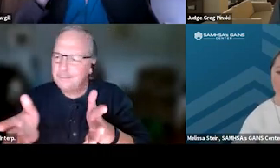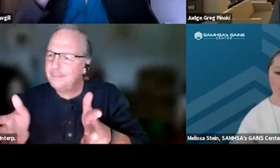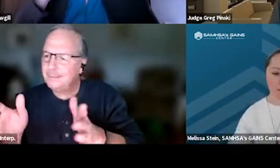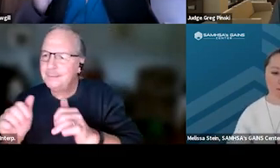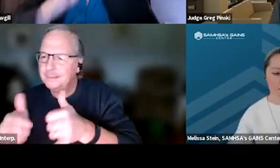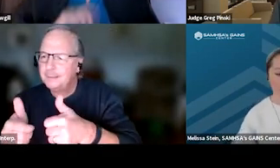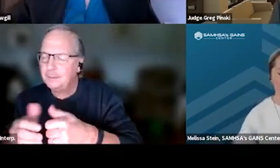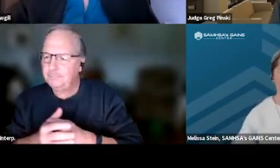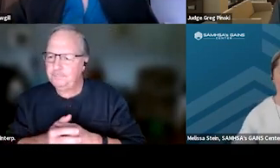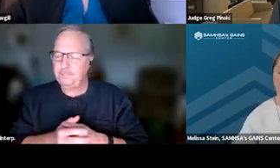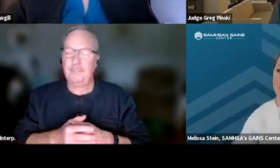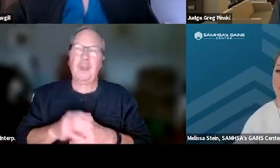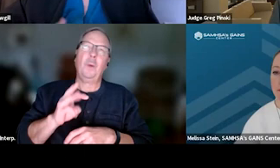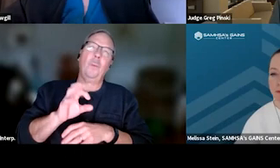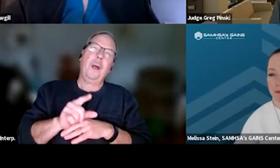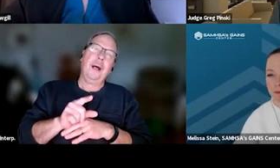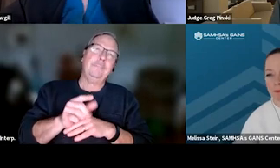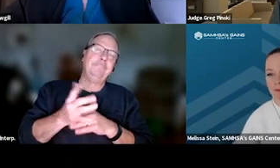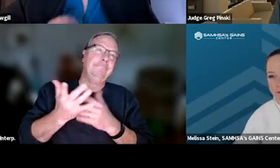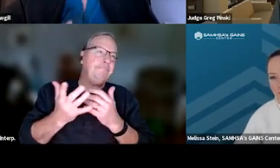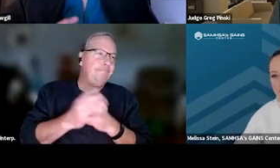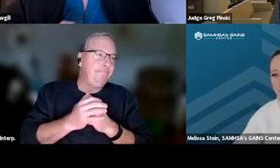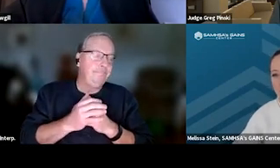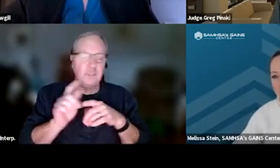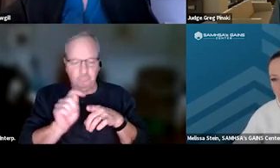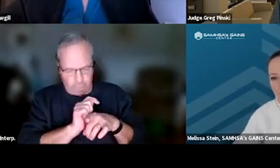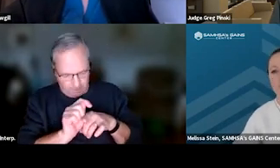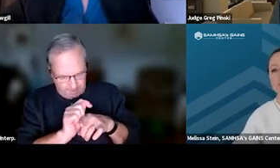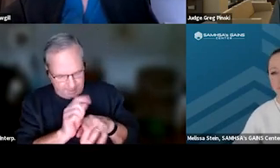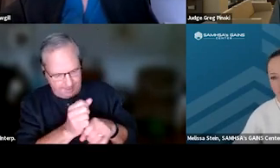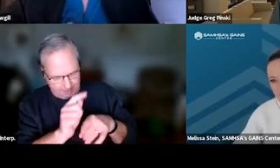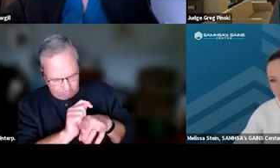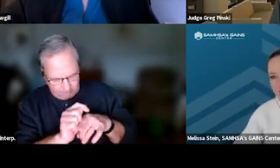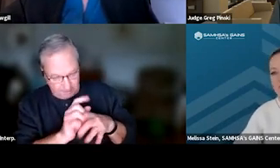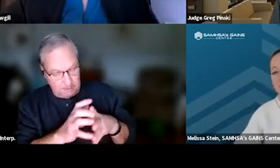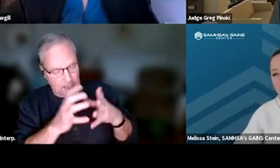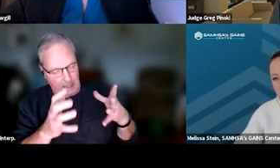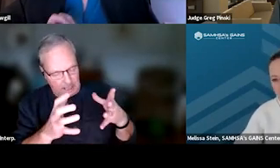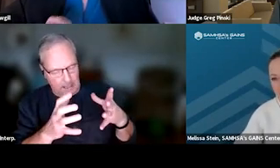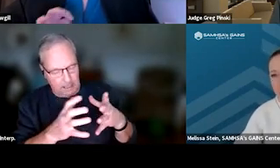Well, I mean, there is training, and I would get training 'cause it is a lot, I mean, even a lot of us that have been doing it for a long time.